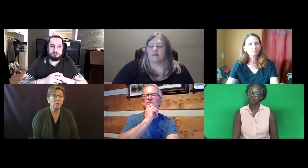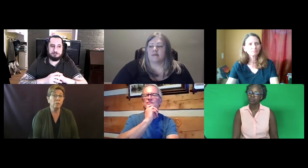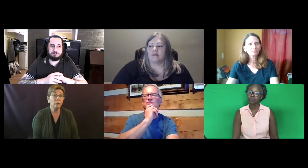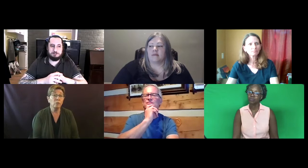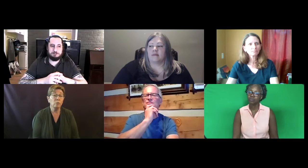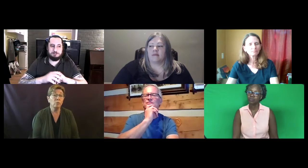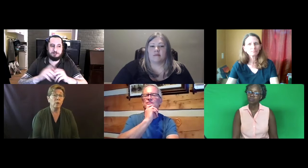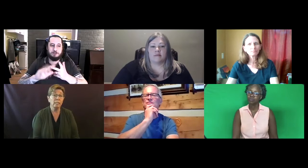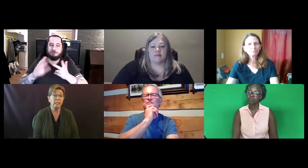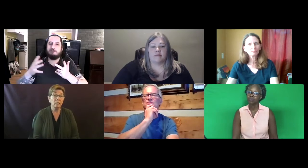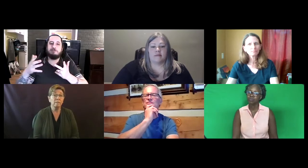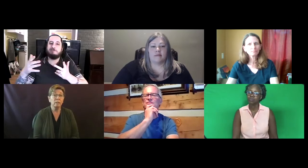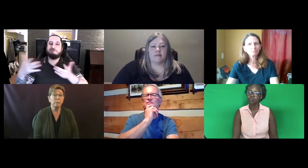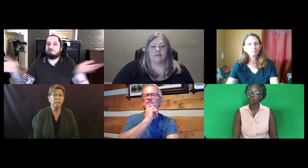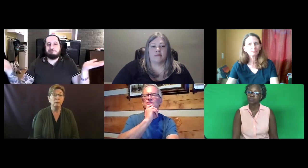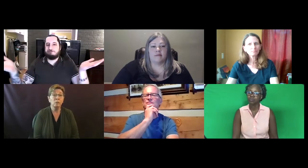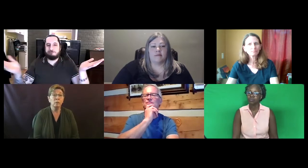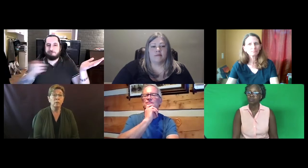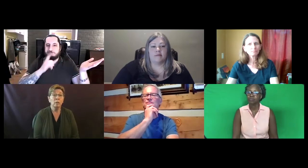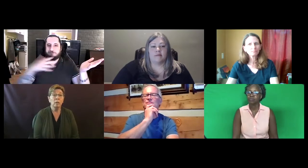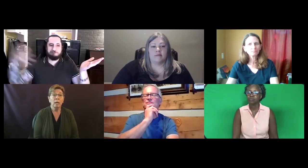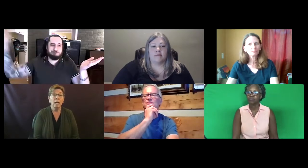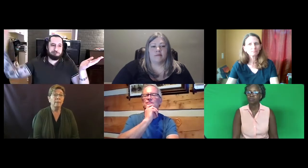for a student who has yet to develop language?